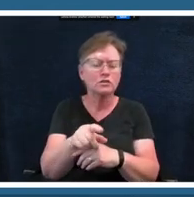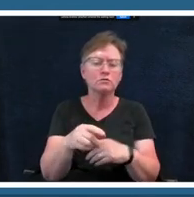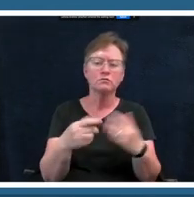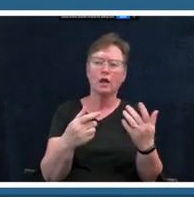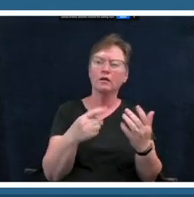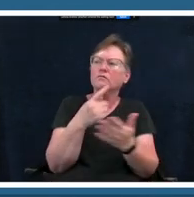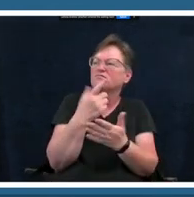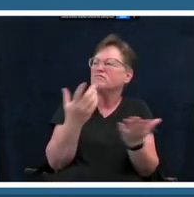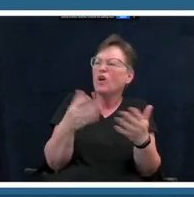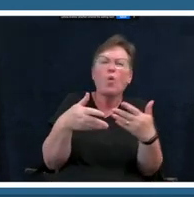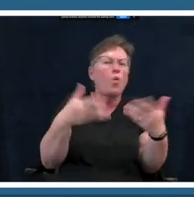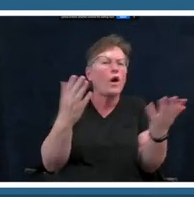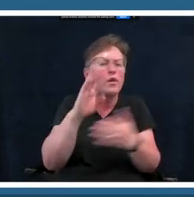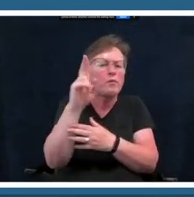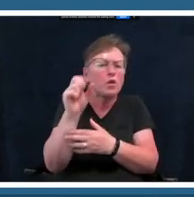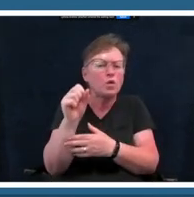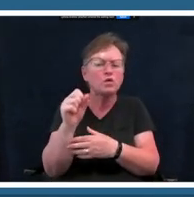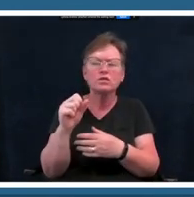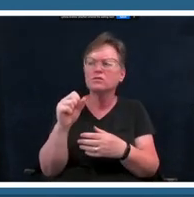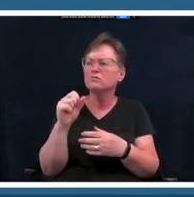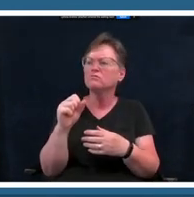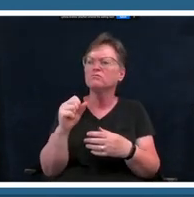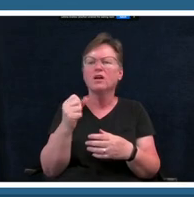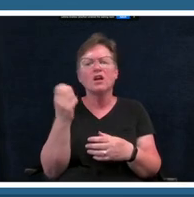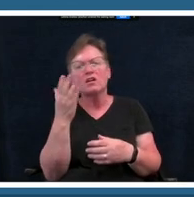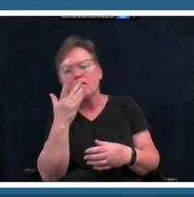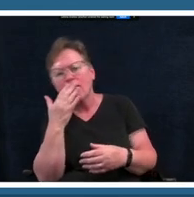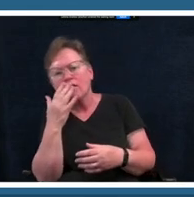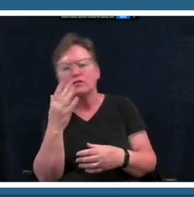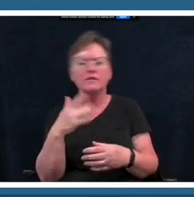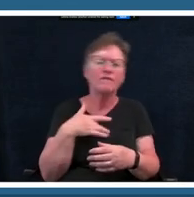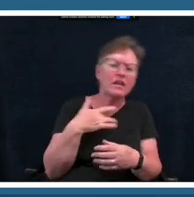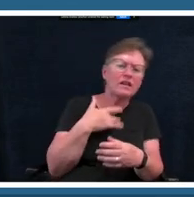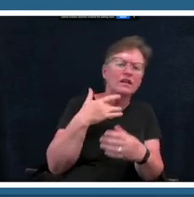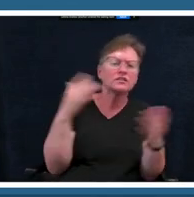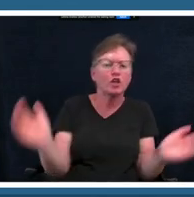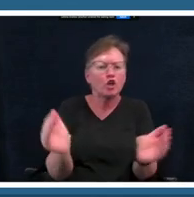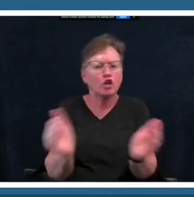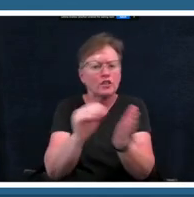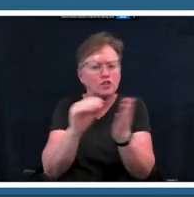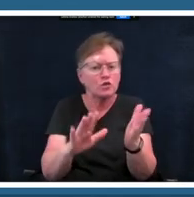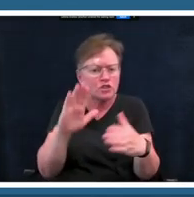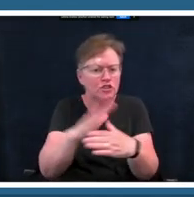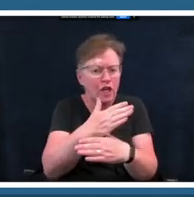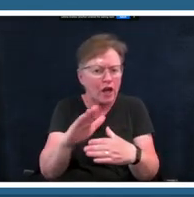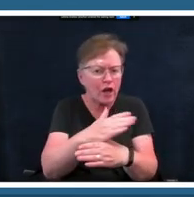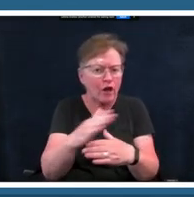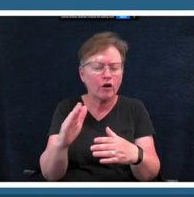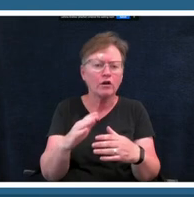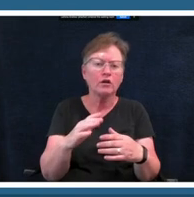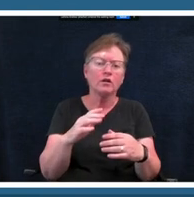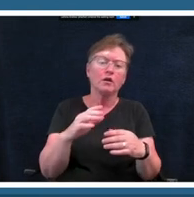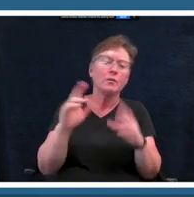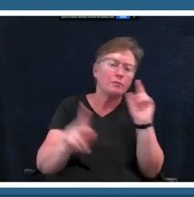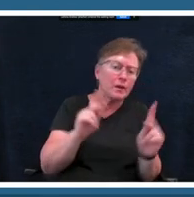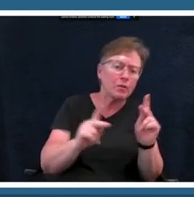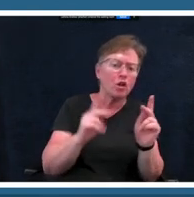your students to share colors feelings even if it's people or other artists um